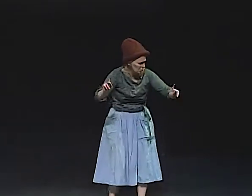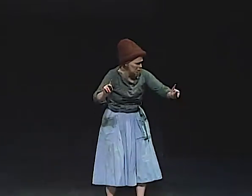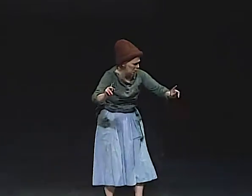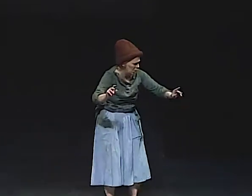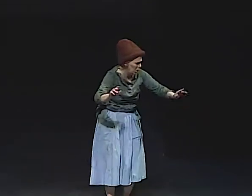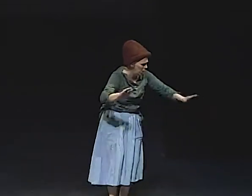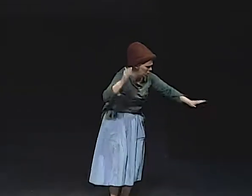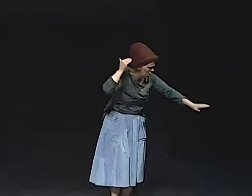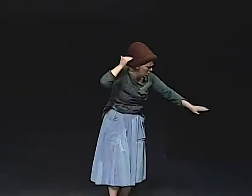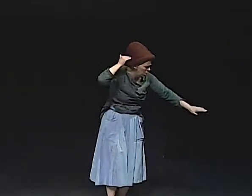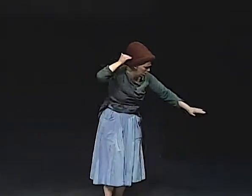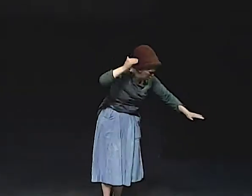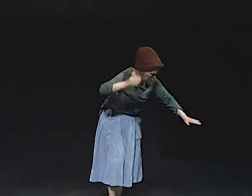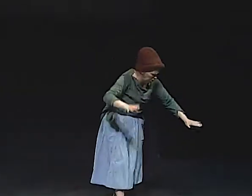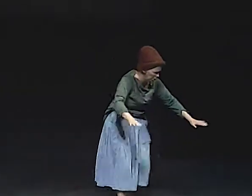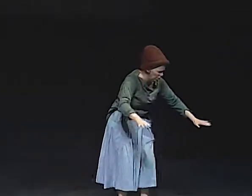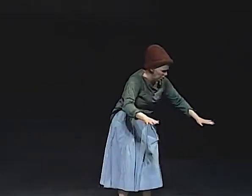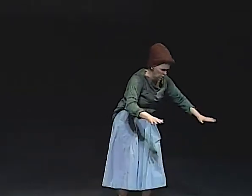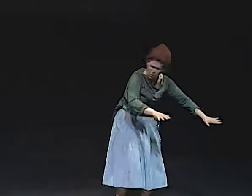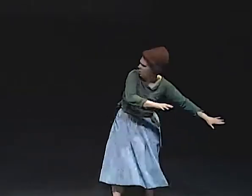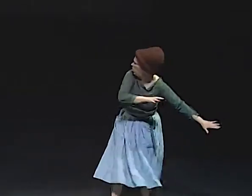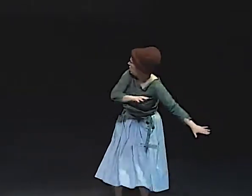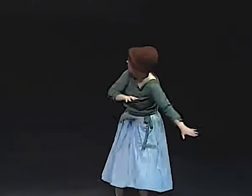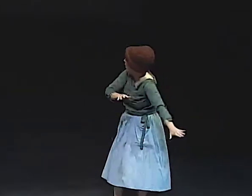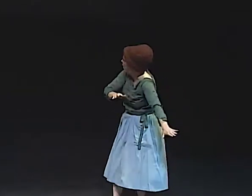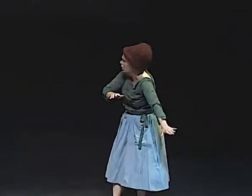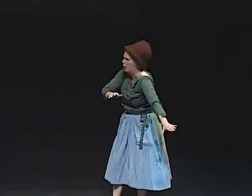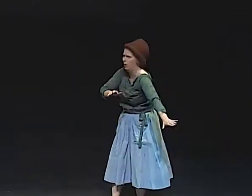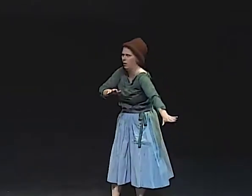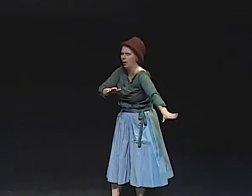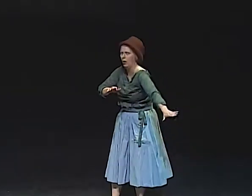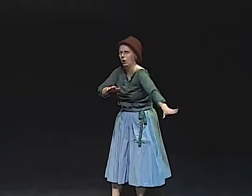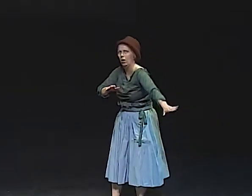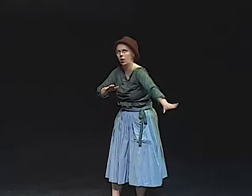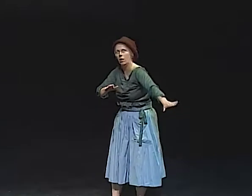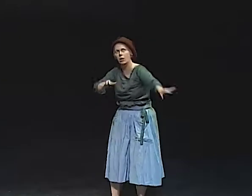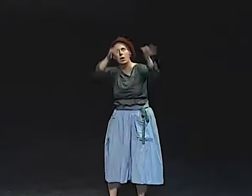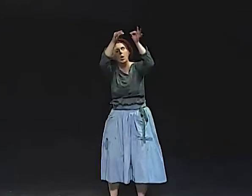WHAT COULD IT BE? I FELT THAT TAP ON MY HEAD AGAIN. WHAT IS IT?